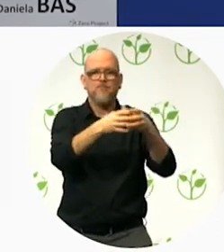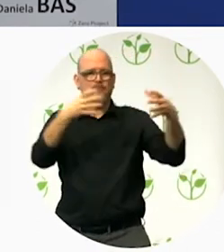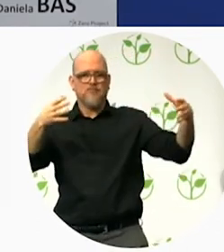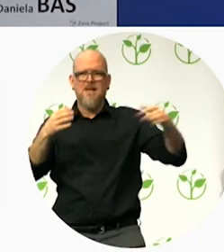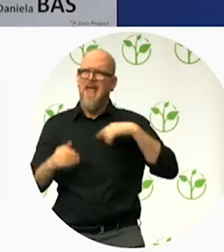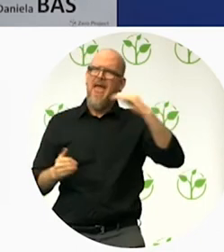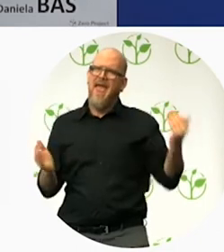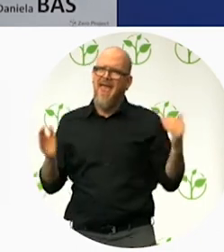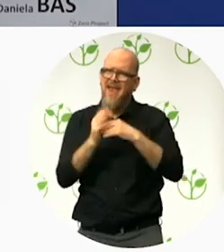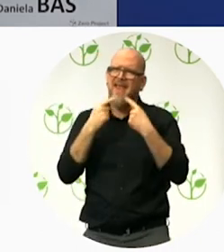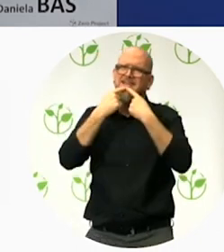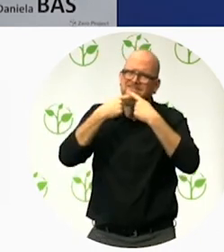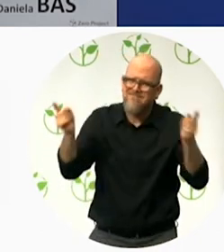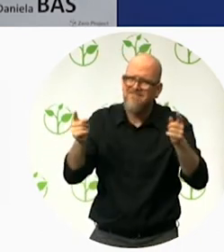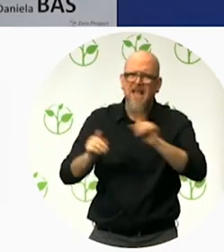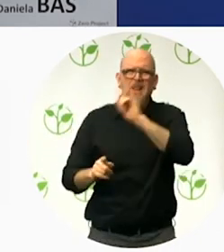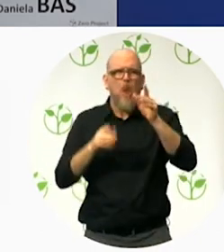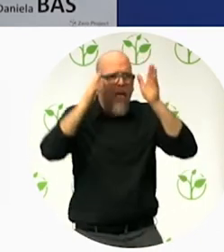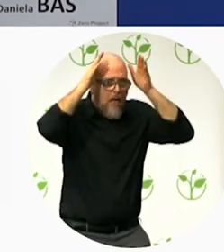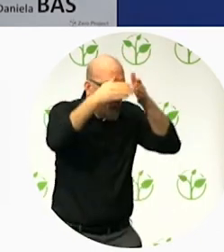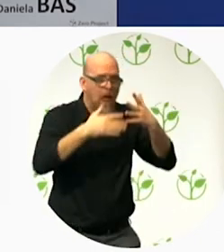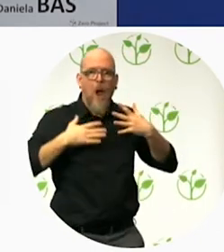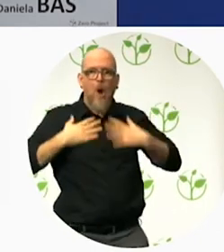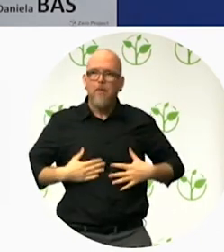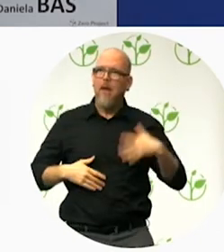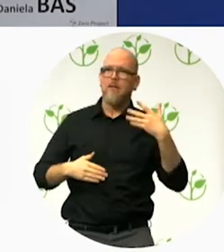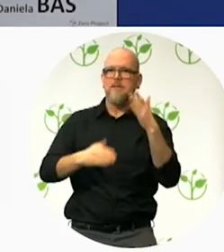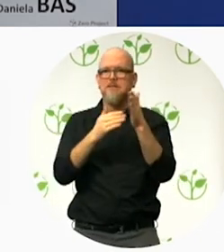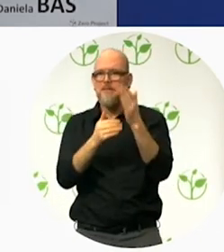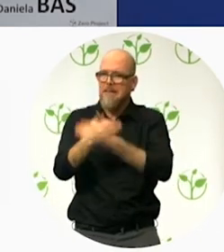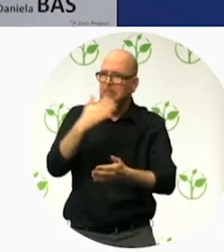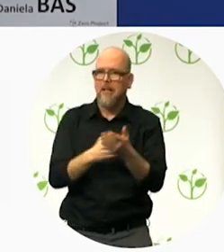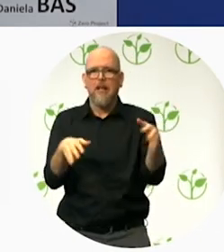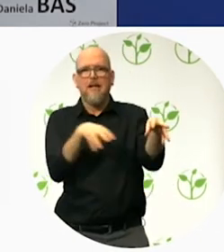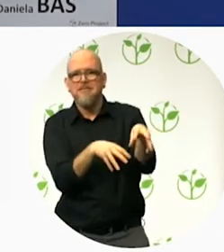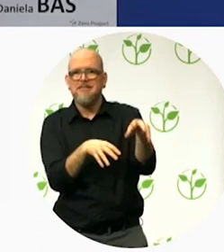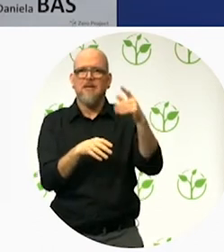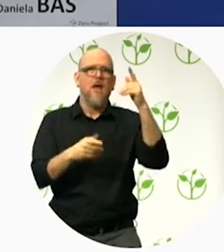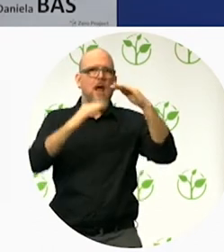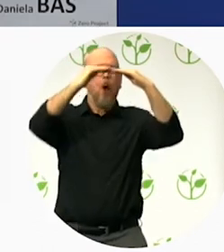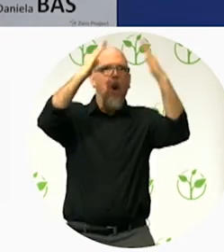It's not just eliminating barriers, physical barriers. It's much more. And this applies to